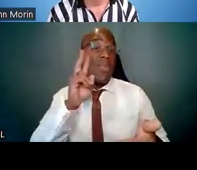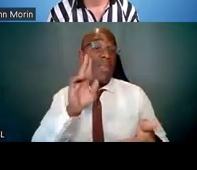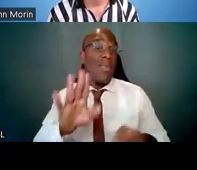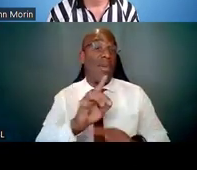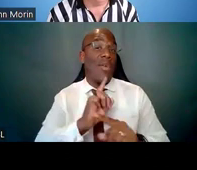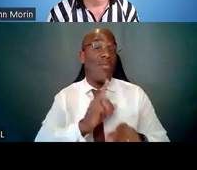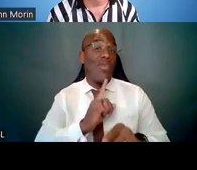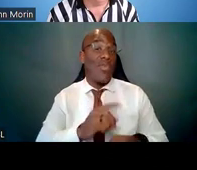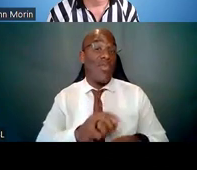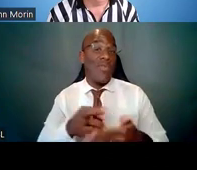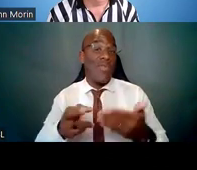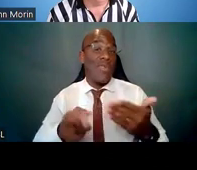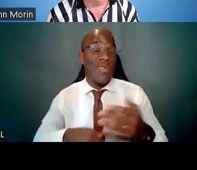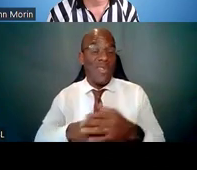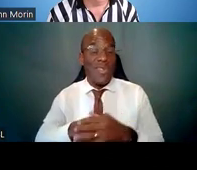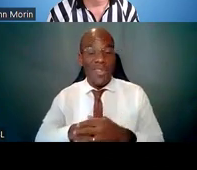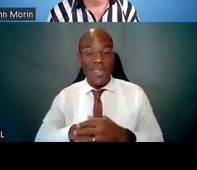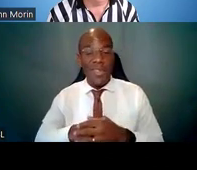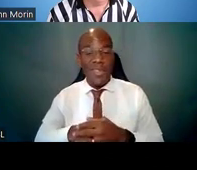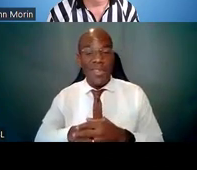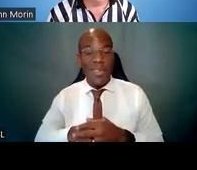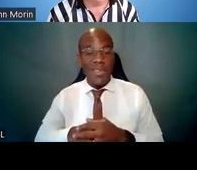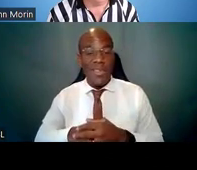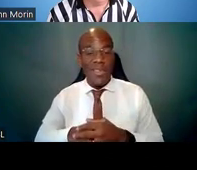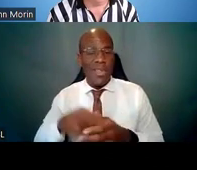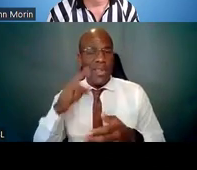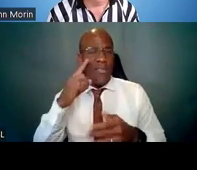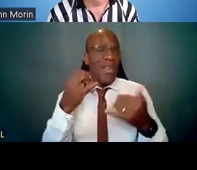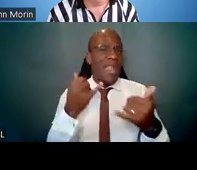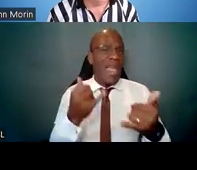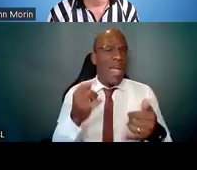It may be rhetorical for us for now, I think there's something happening with the polls